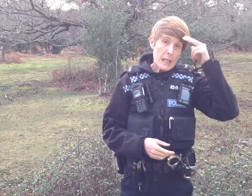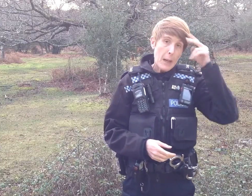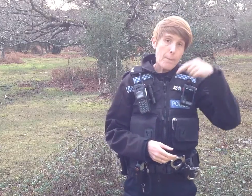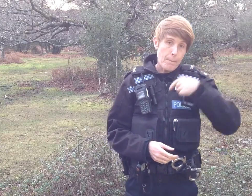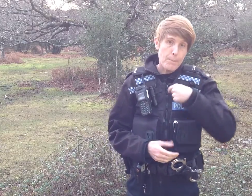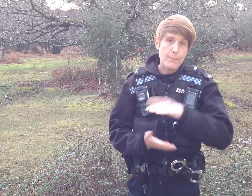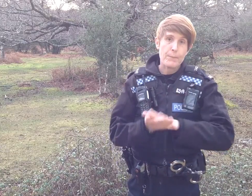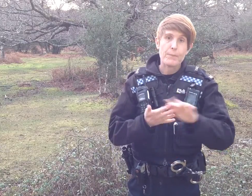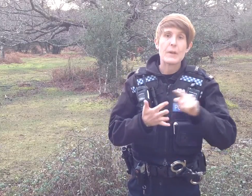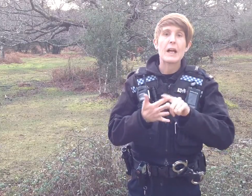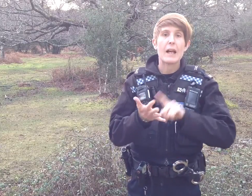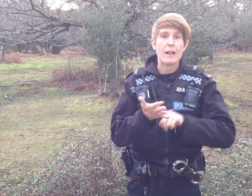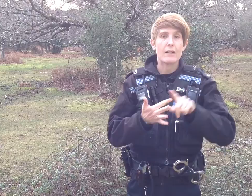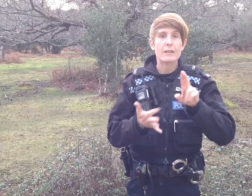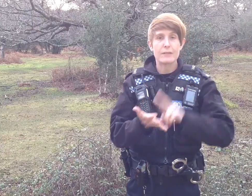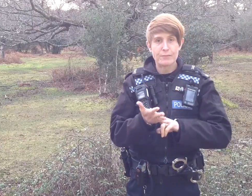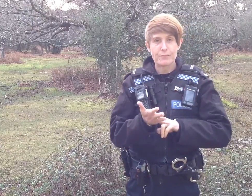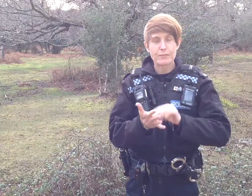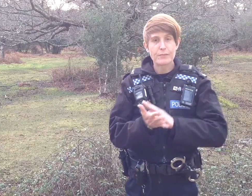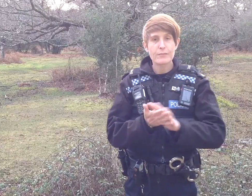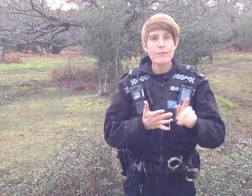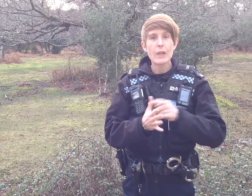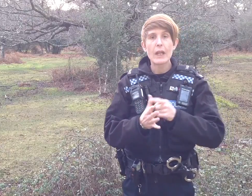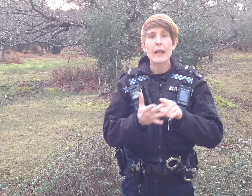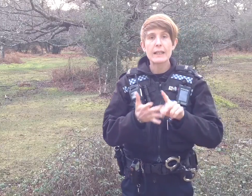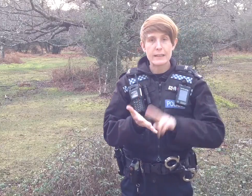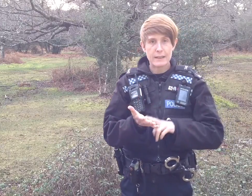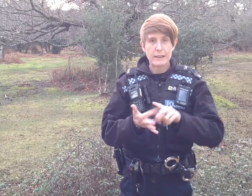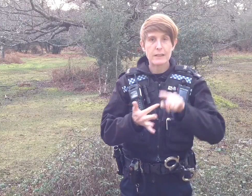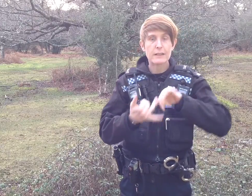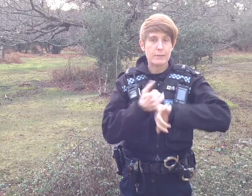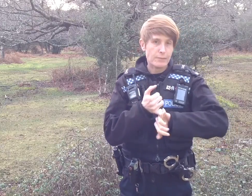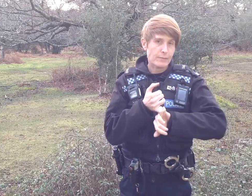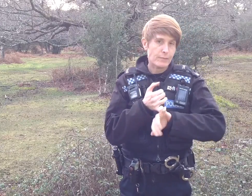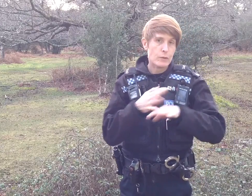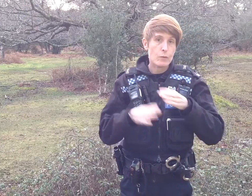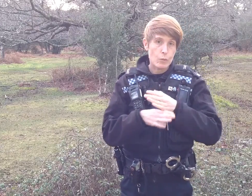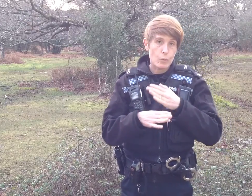My name is Helen Haines